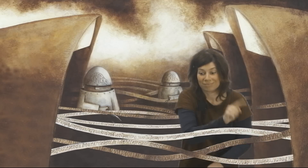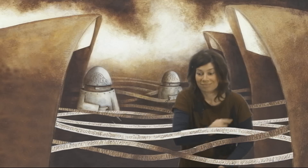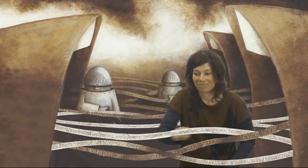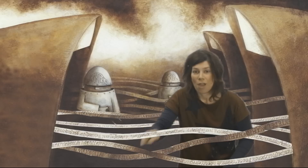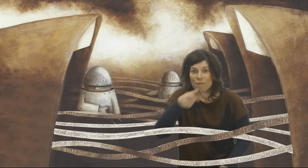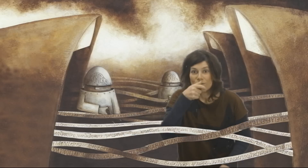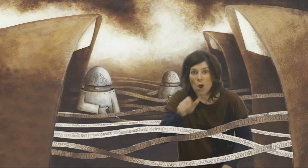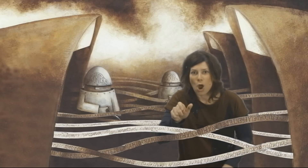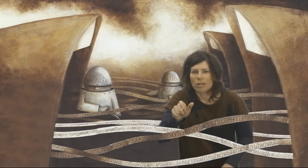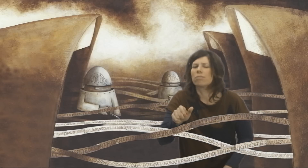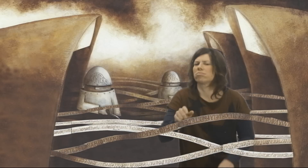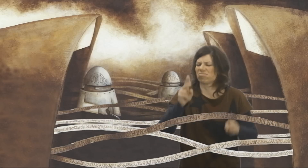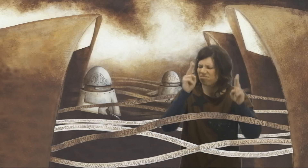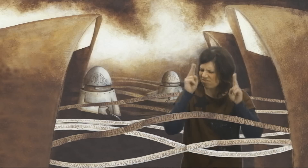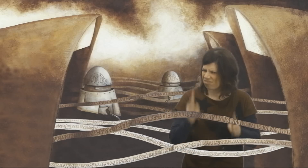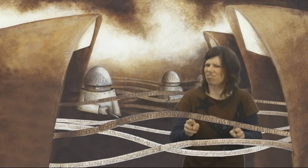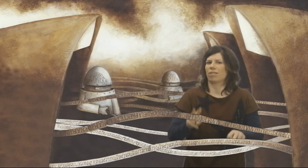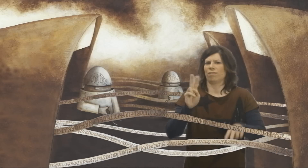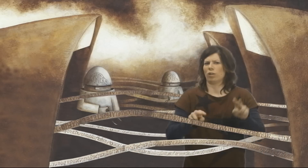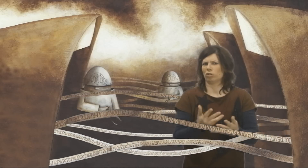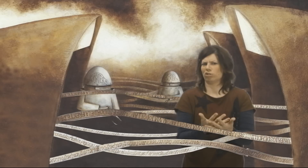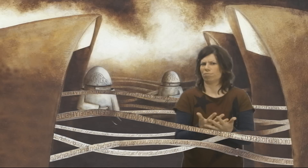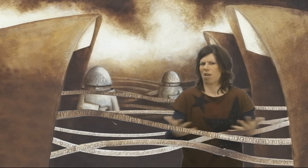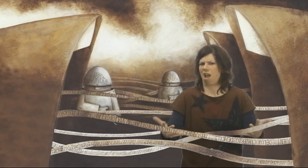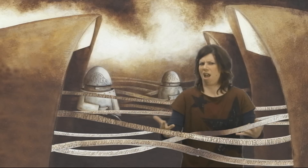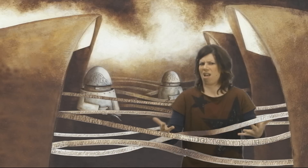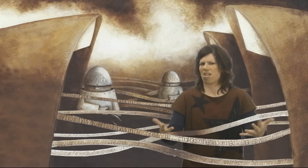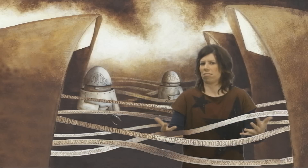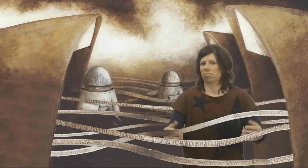as the language itself.